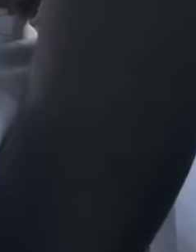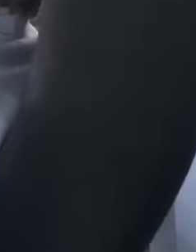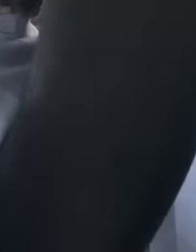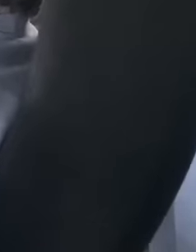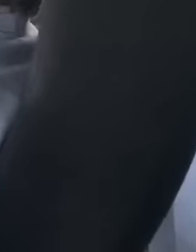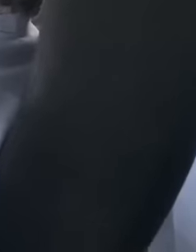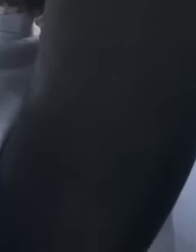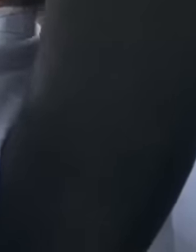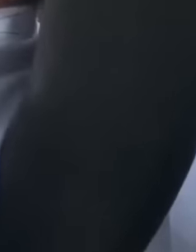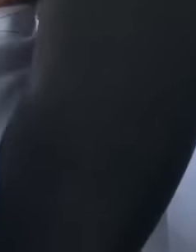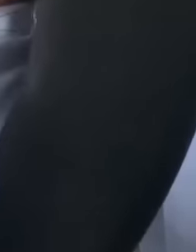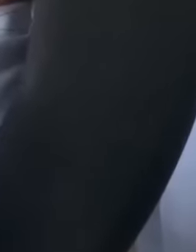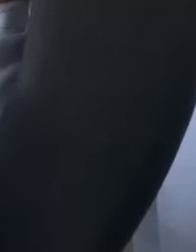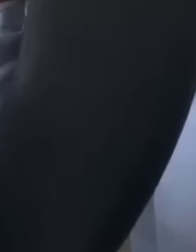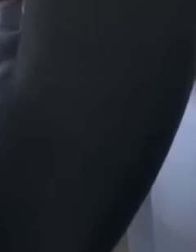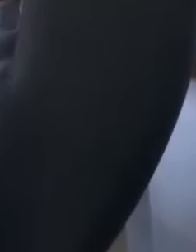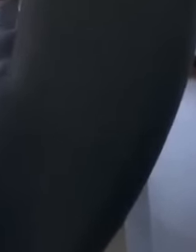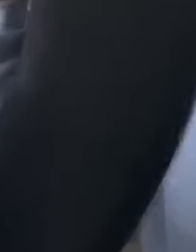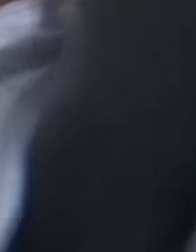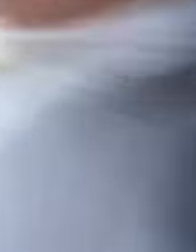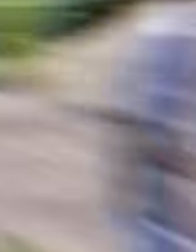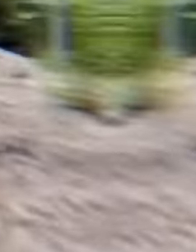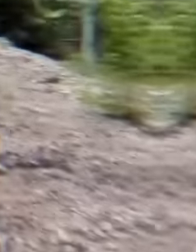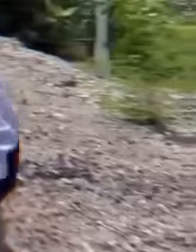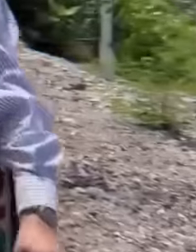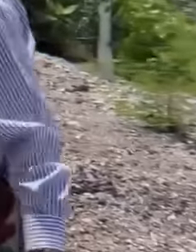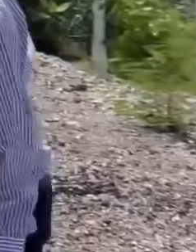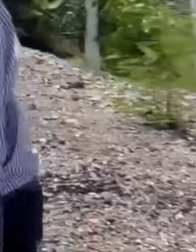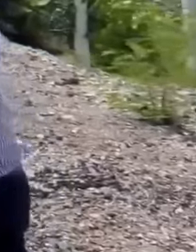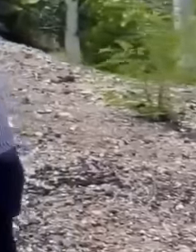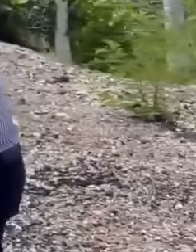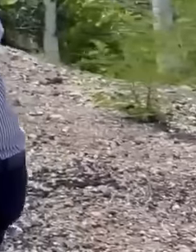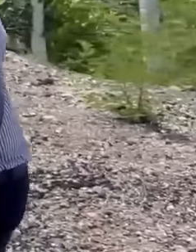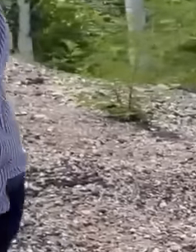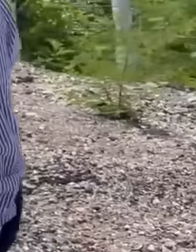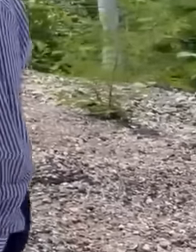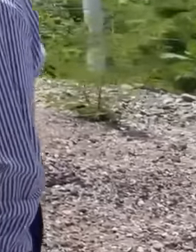Manuel López Obrador continues to work very hard in these last few days of his